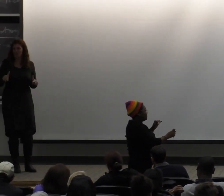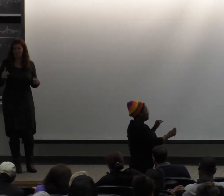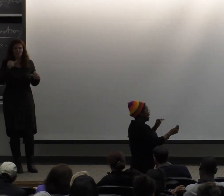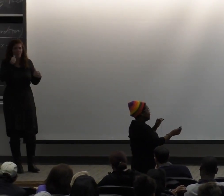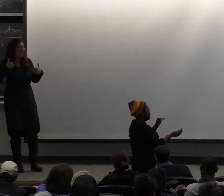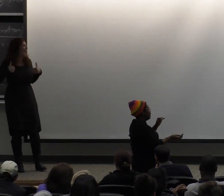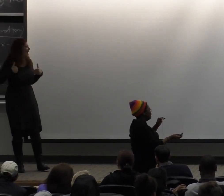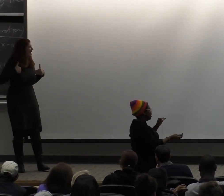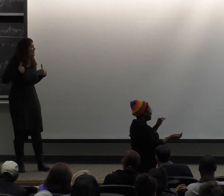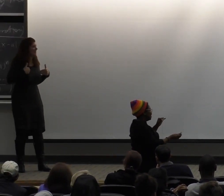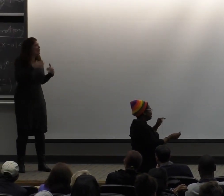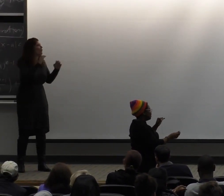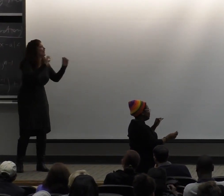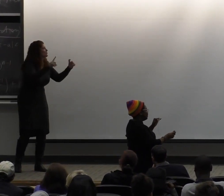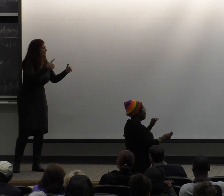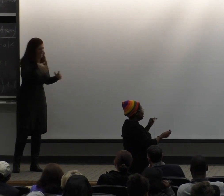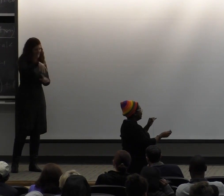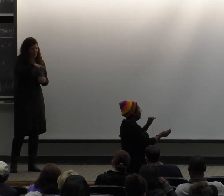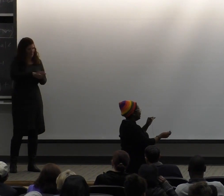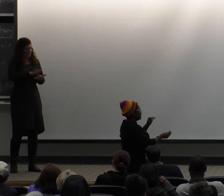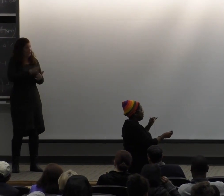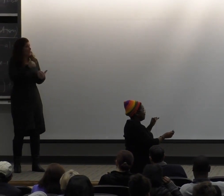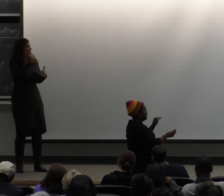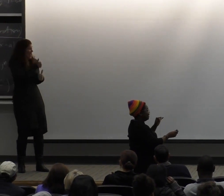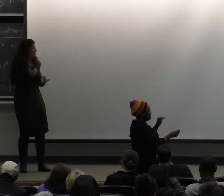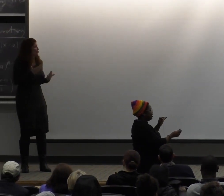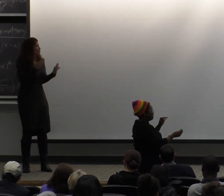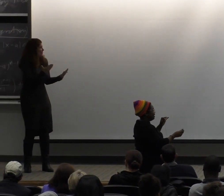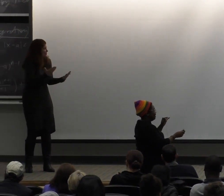in this educational setting. So if you had suggestions, that'd be good.